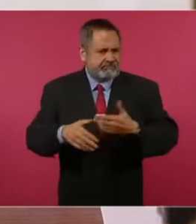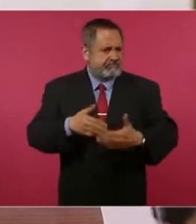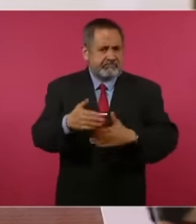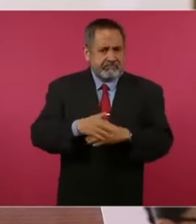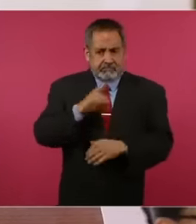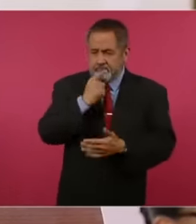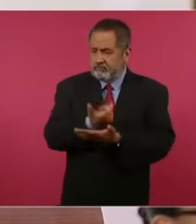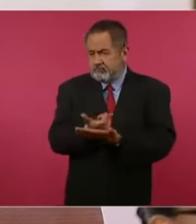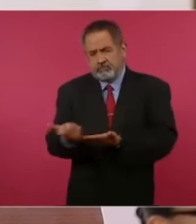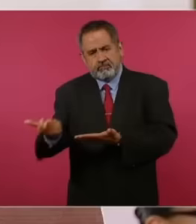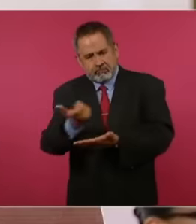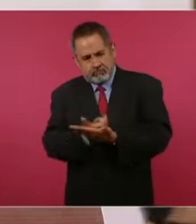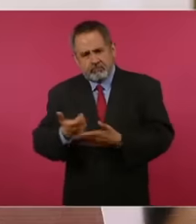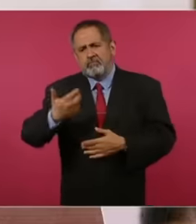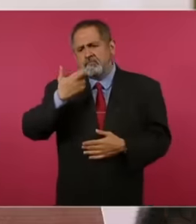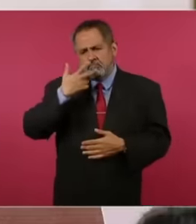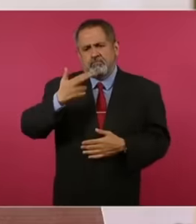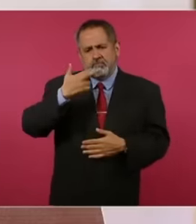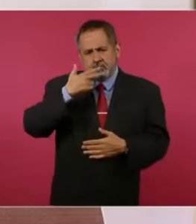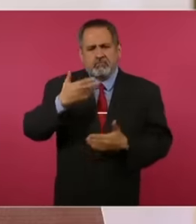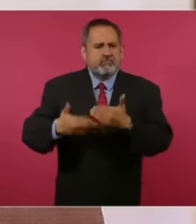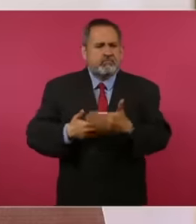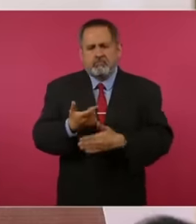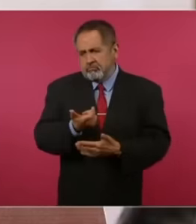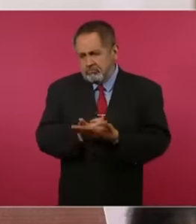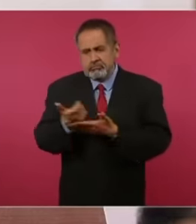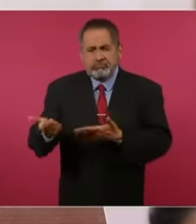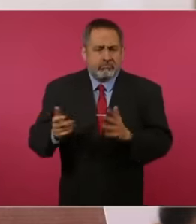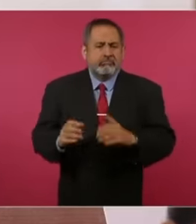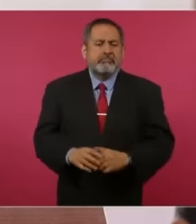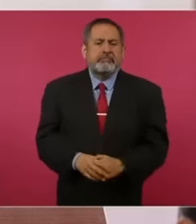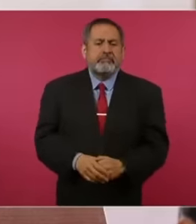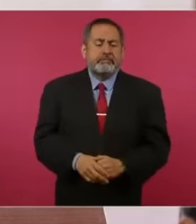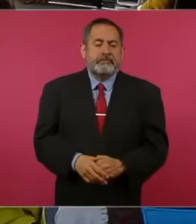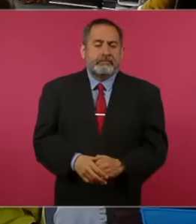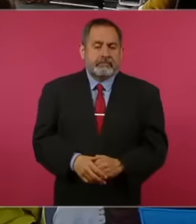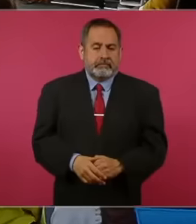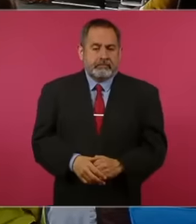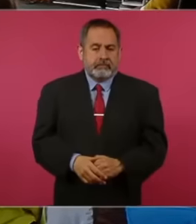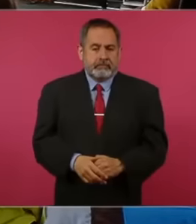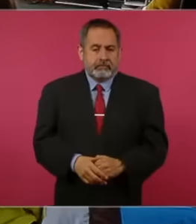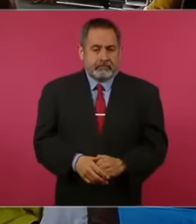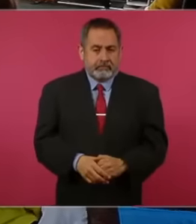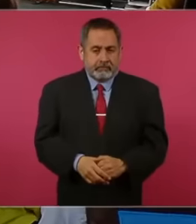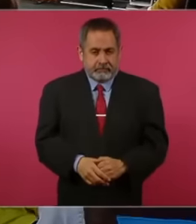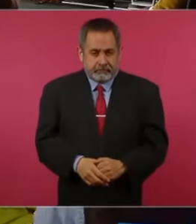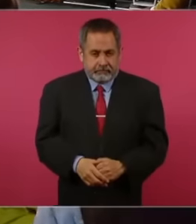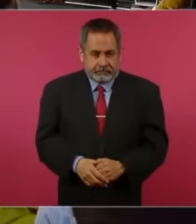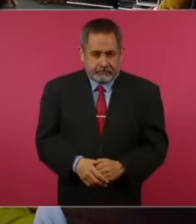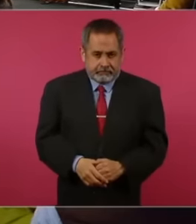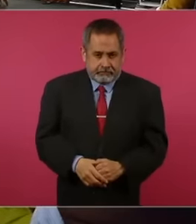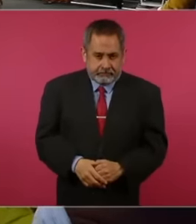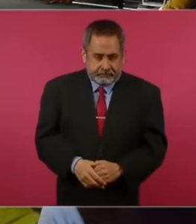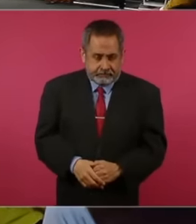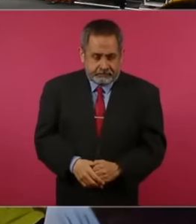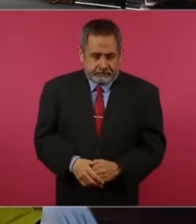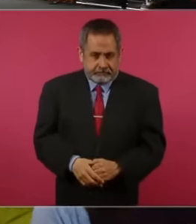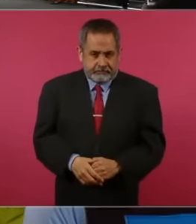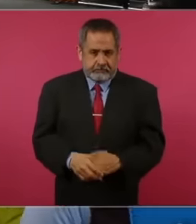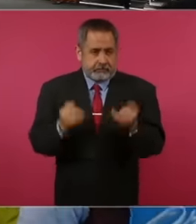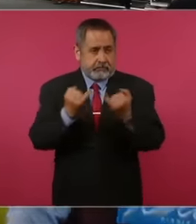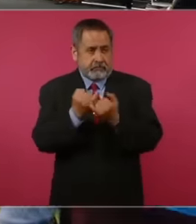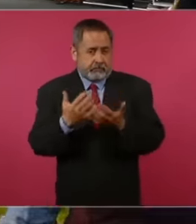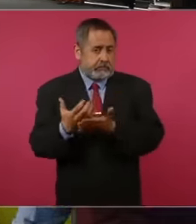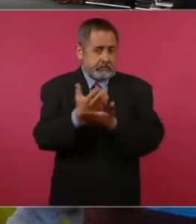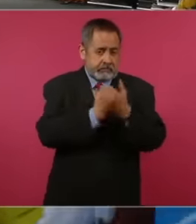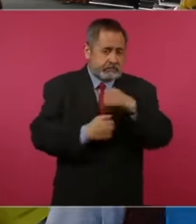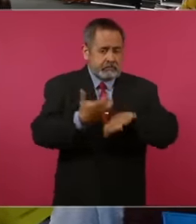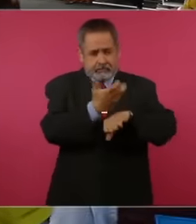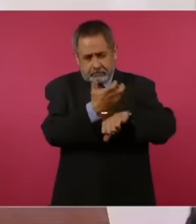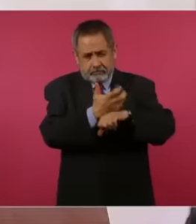salaries have improved, not the same Well, the salary in Canada than in United States but there are